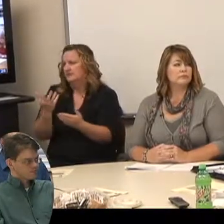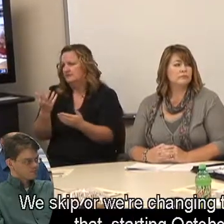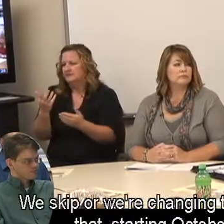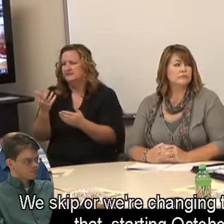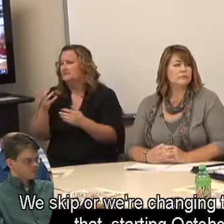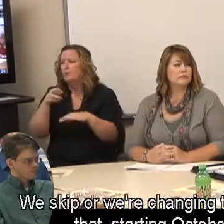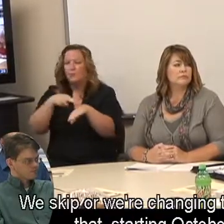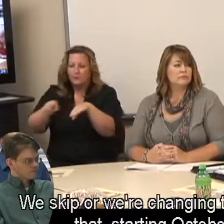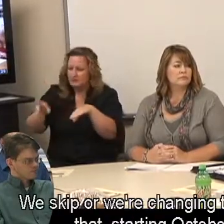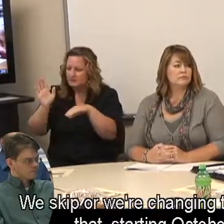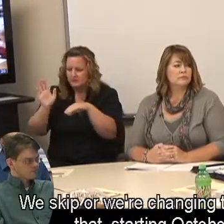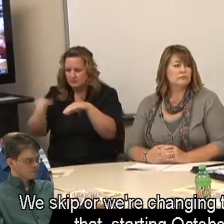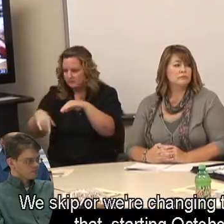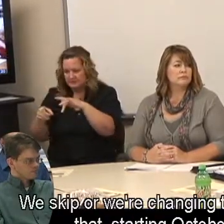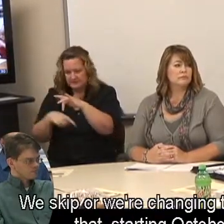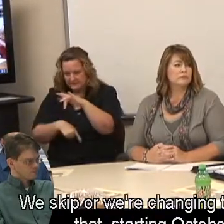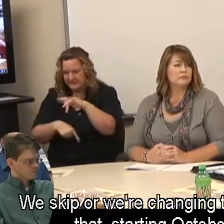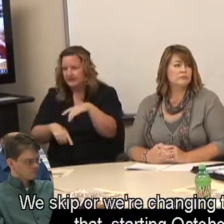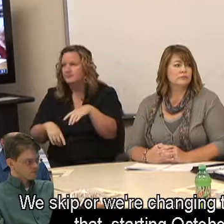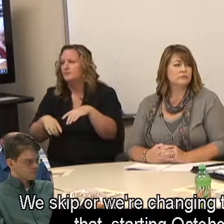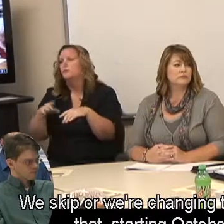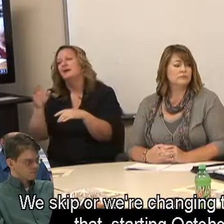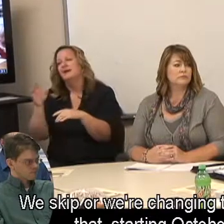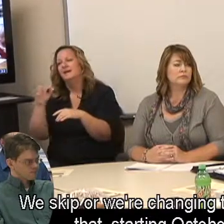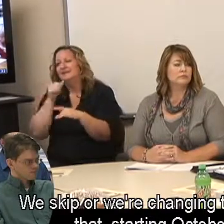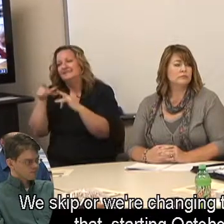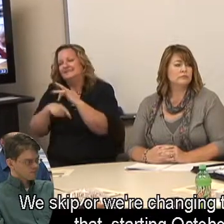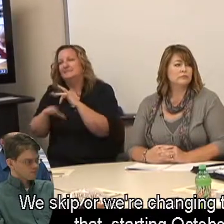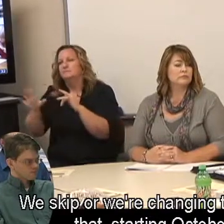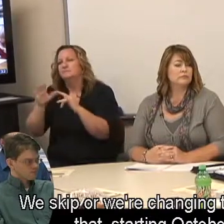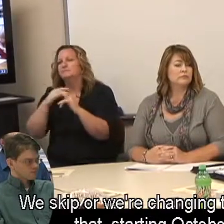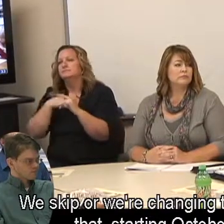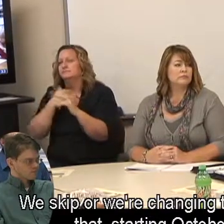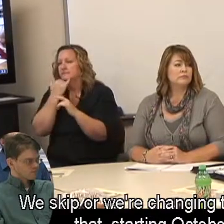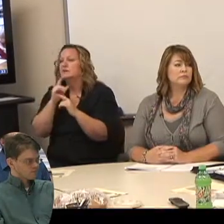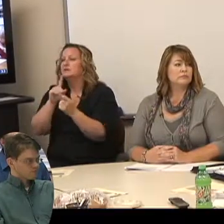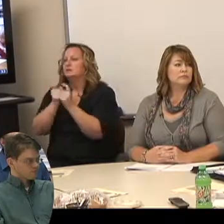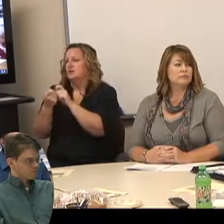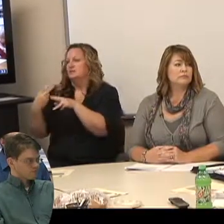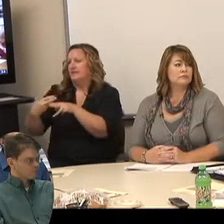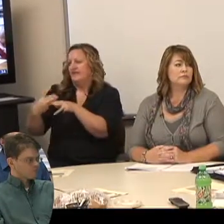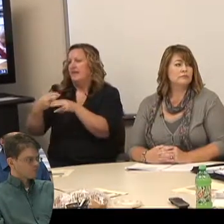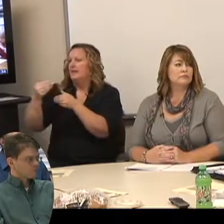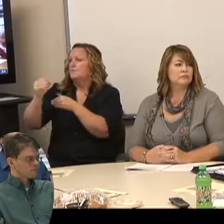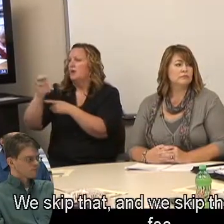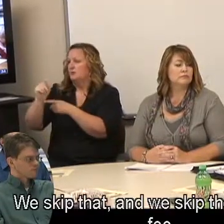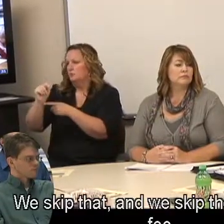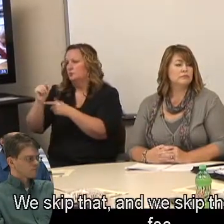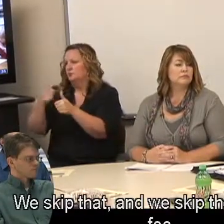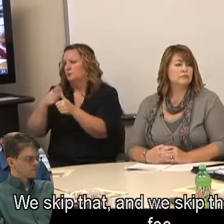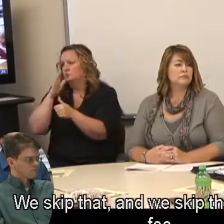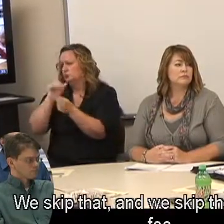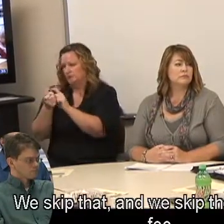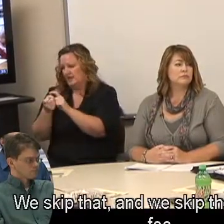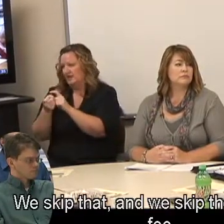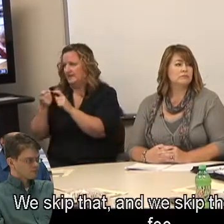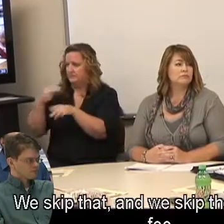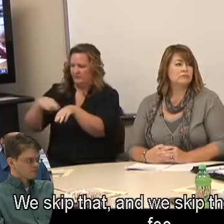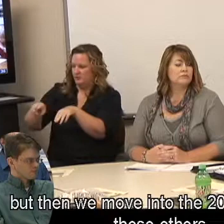We skip or we're changing the name of that, starting October 1. We skip that, and we skip the placement fee,